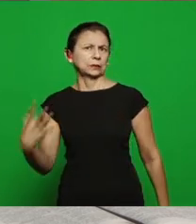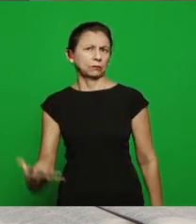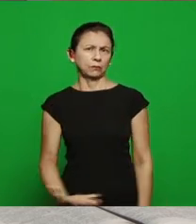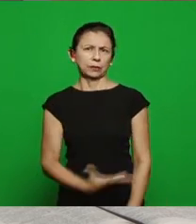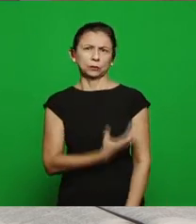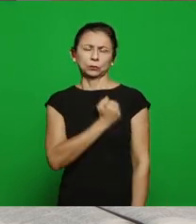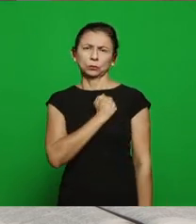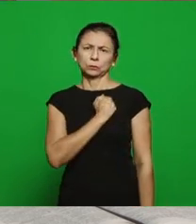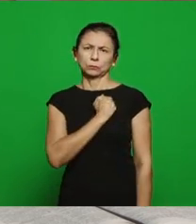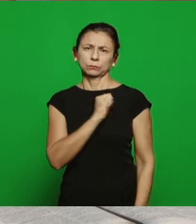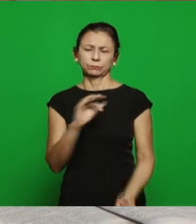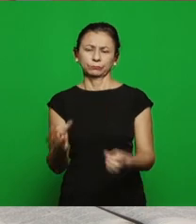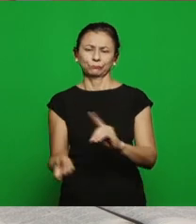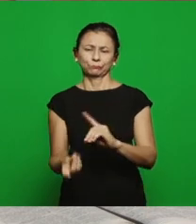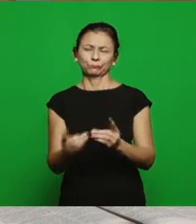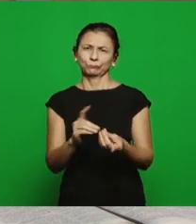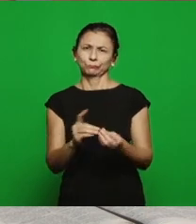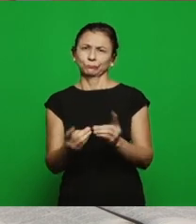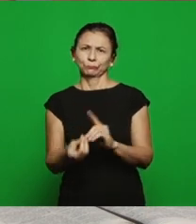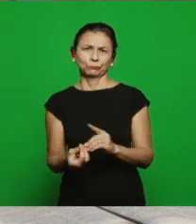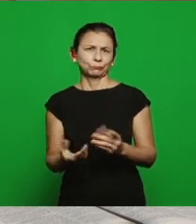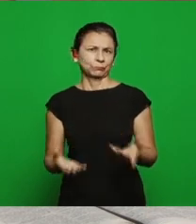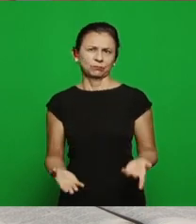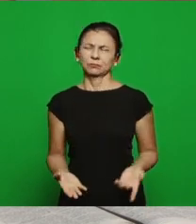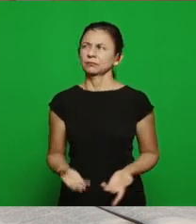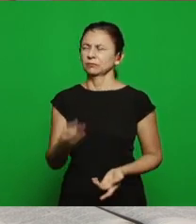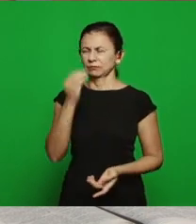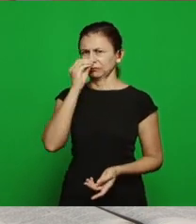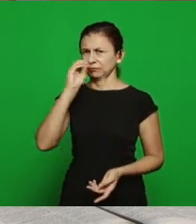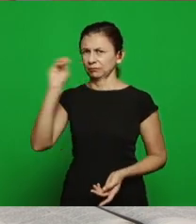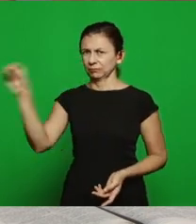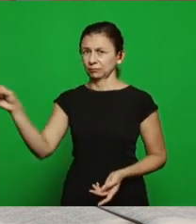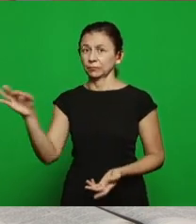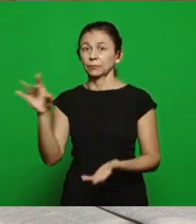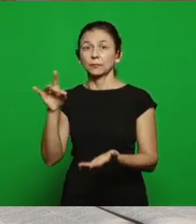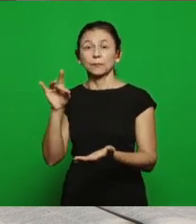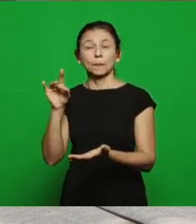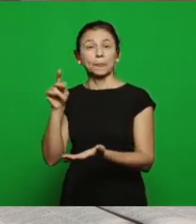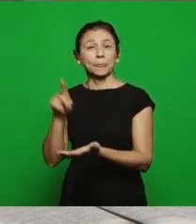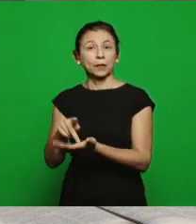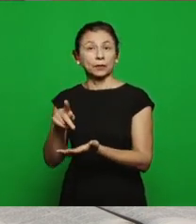saviors, stop considering the prophetic truth to consider the lie